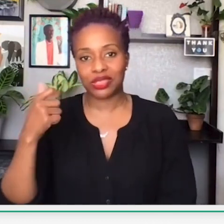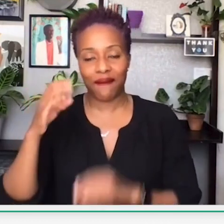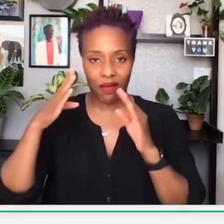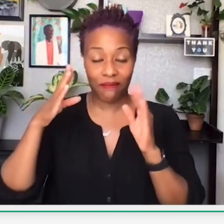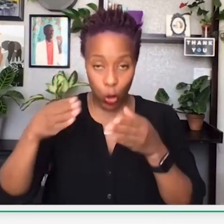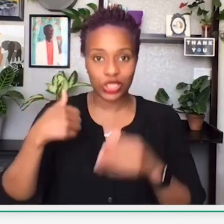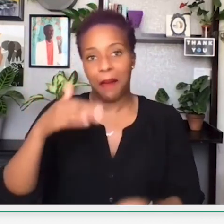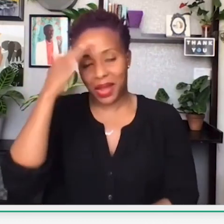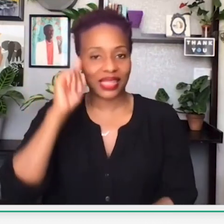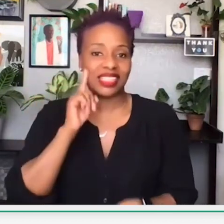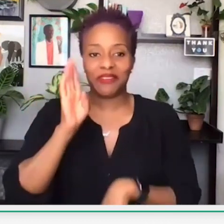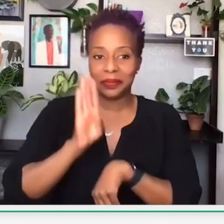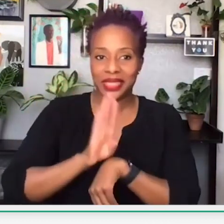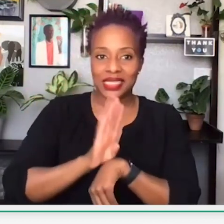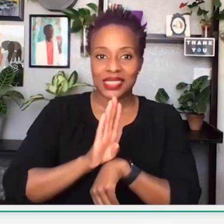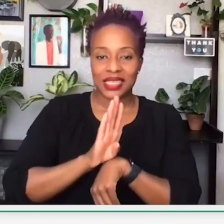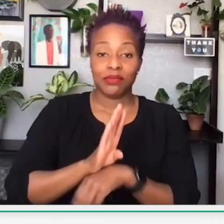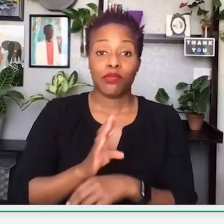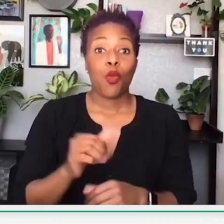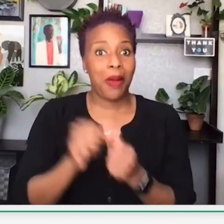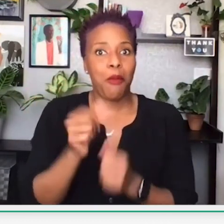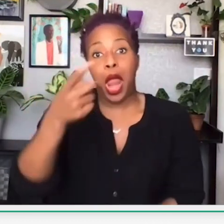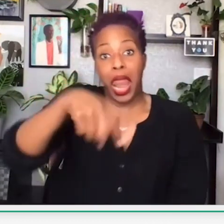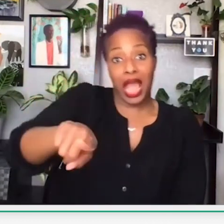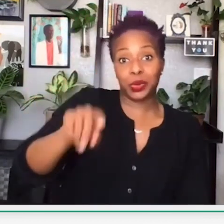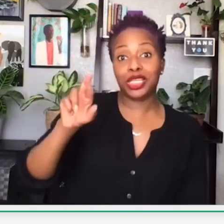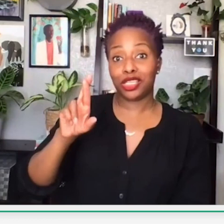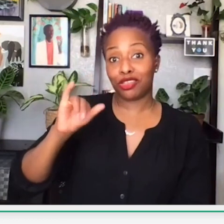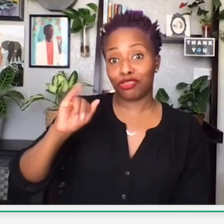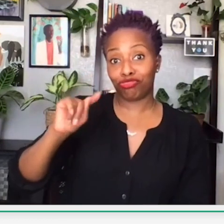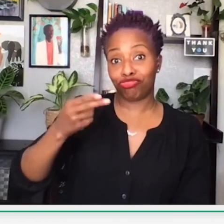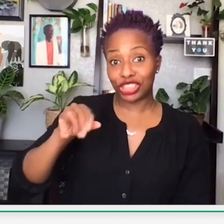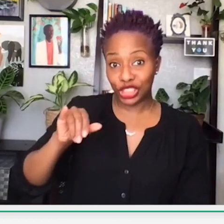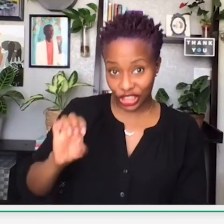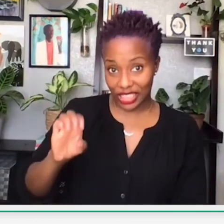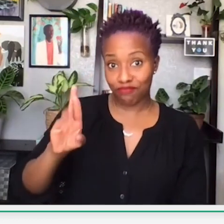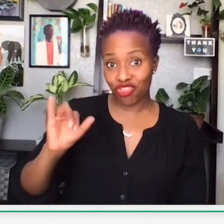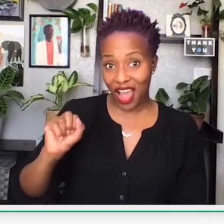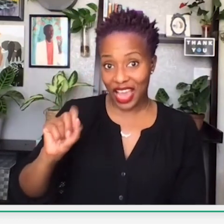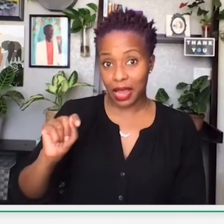for the first financial education series for black-owned businesses. Next week,